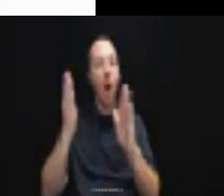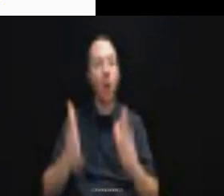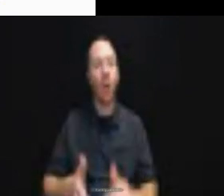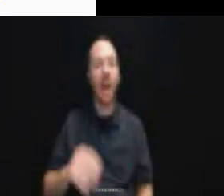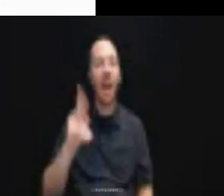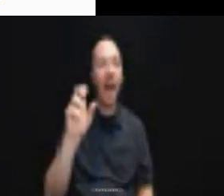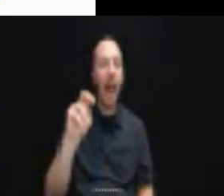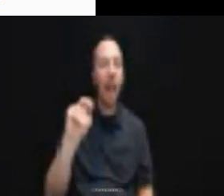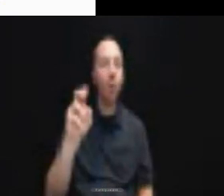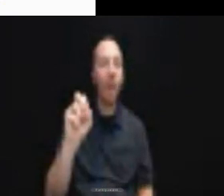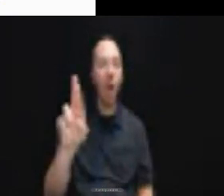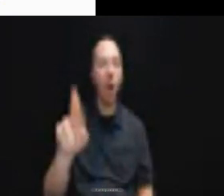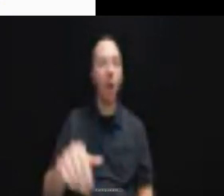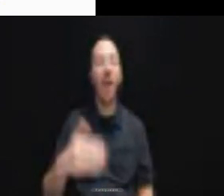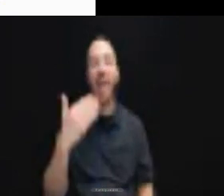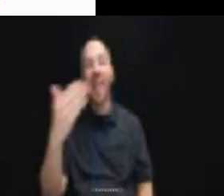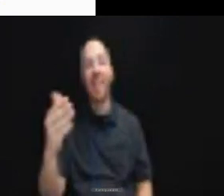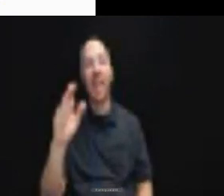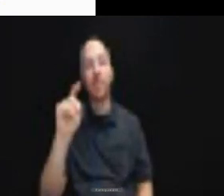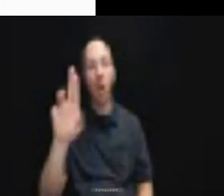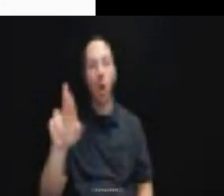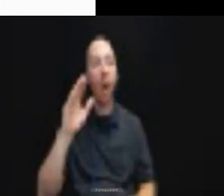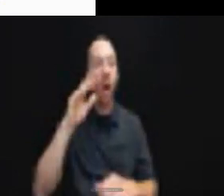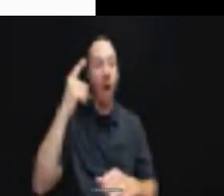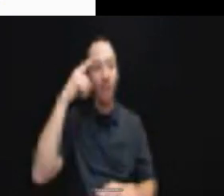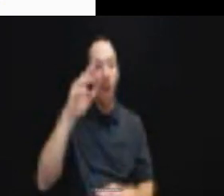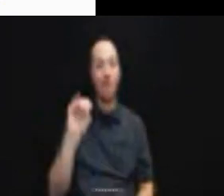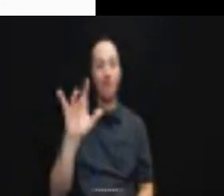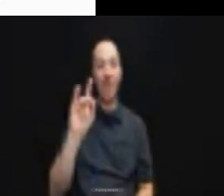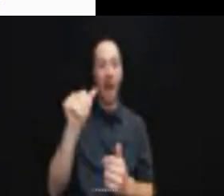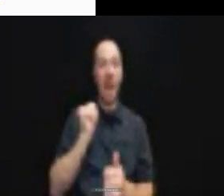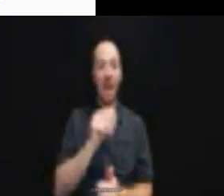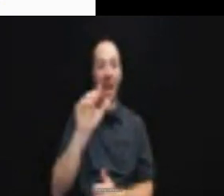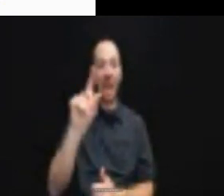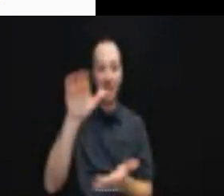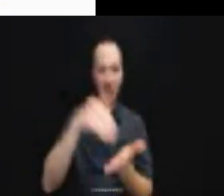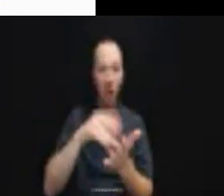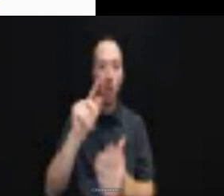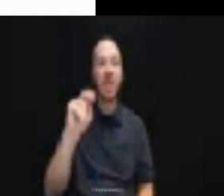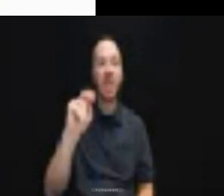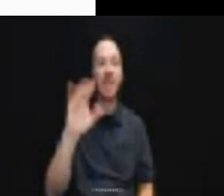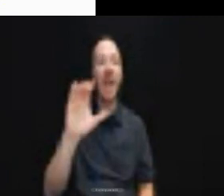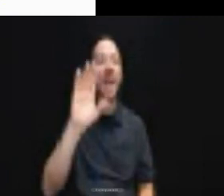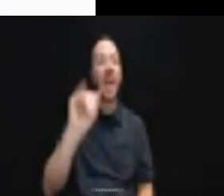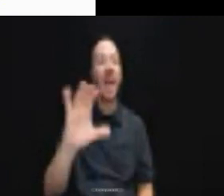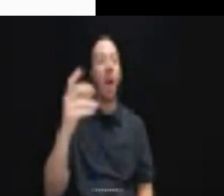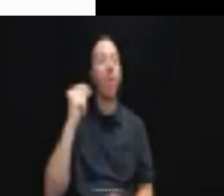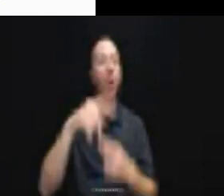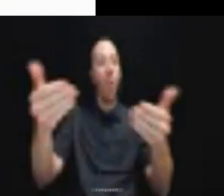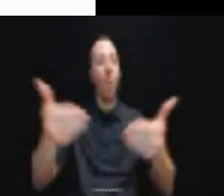On behalf of the MidAtlantic ADA Center and TransCen, Inc., I want to welcome everybody to today's webinar.